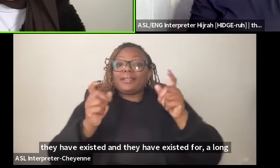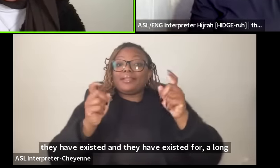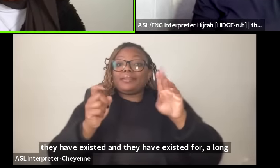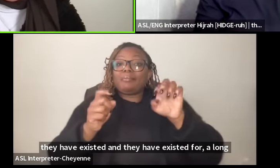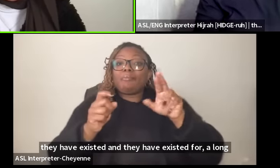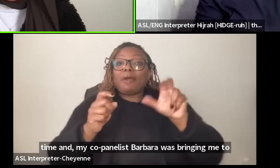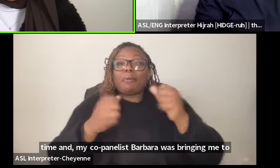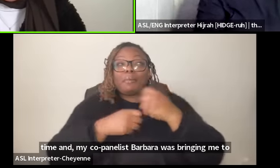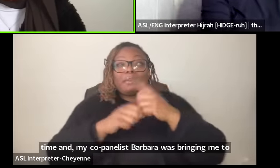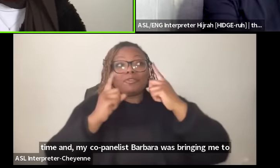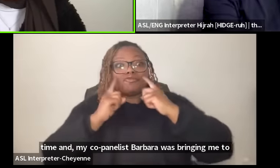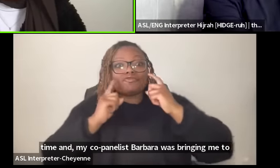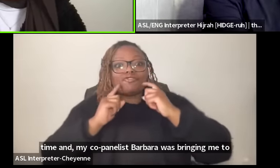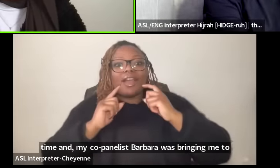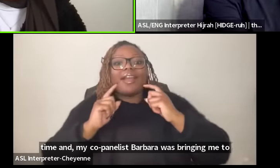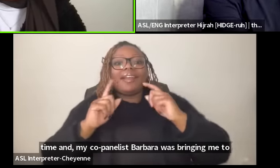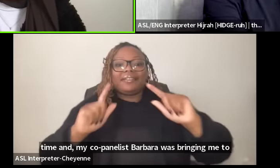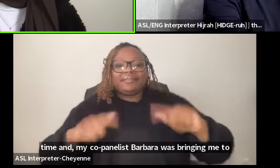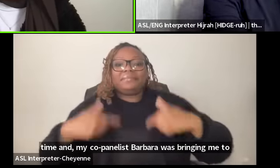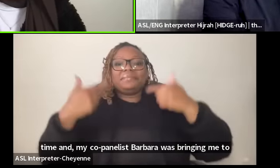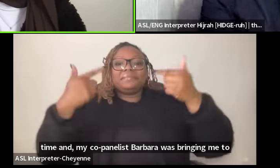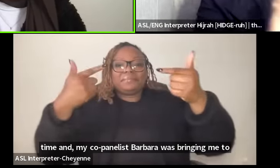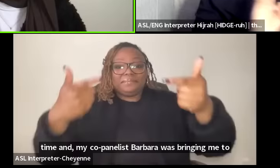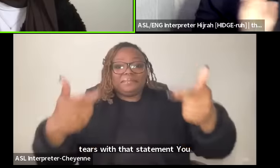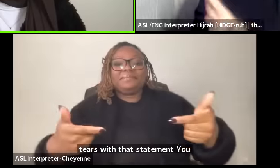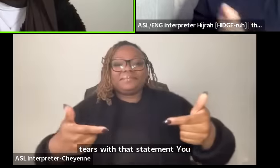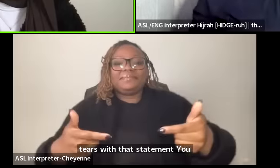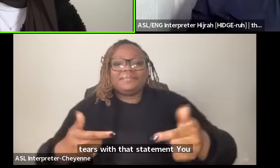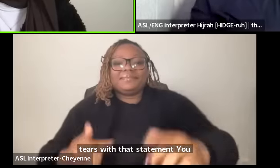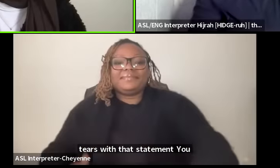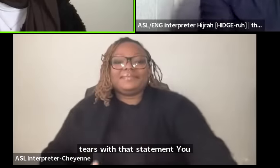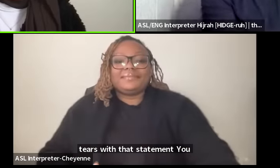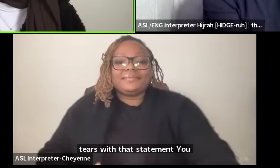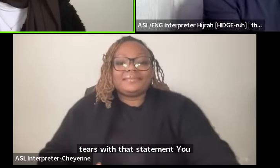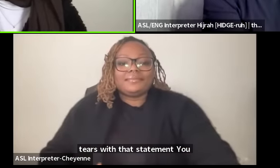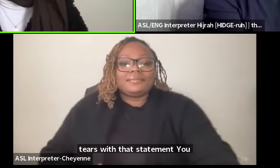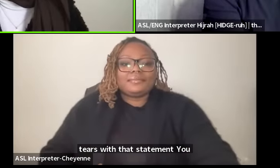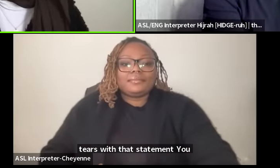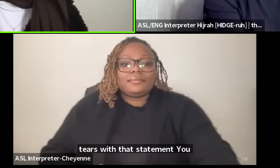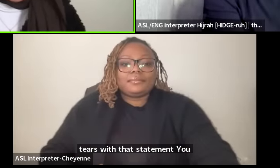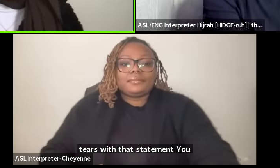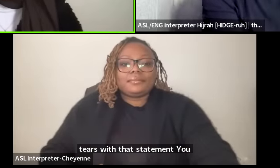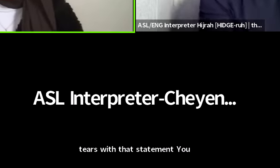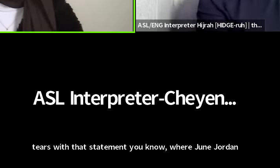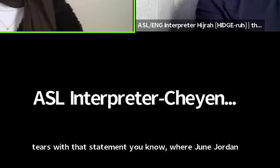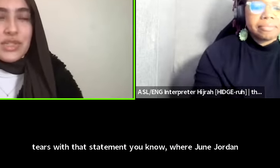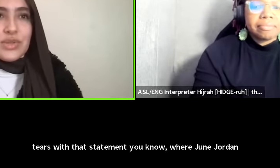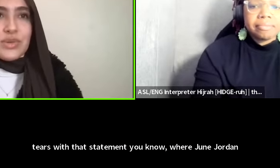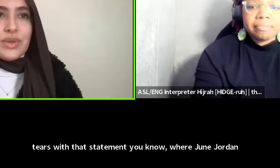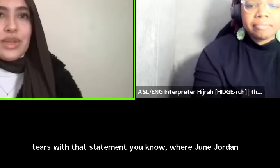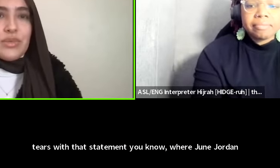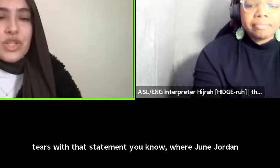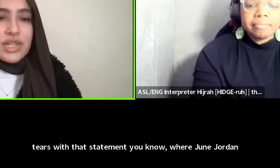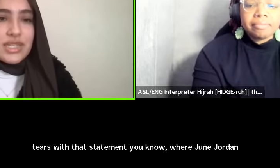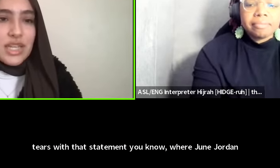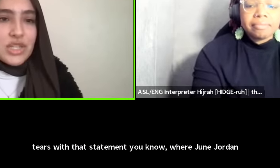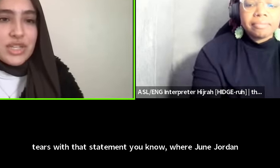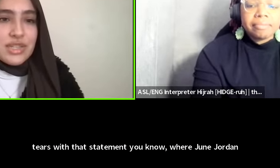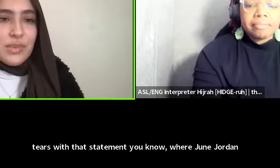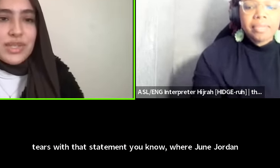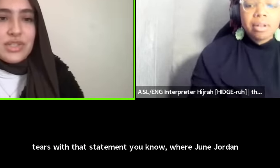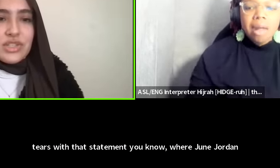that statement um you know uh where June Jordan was challenging us to reject essentialism and